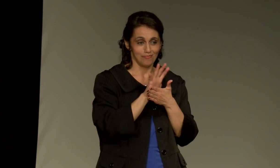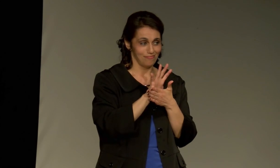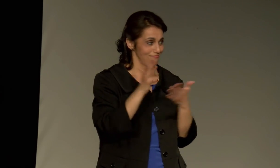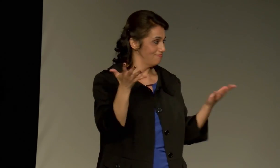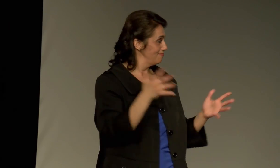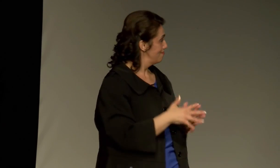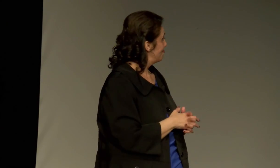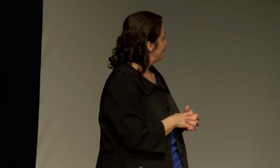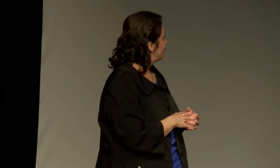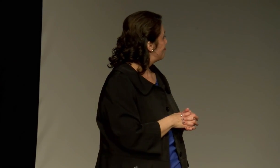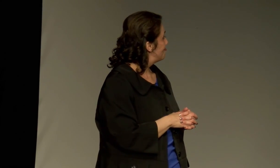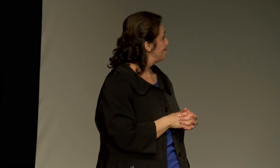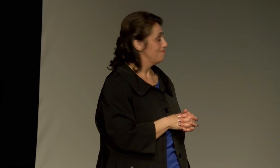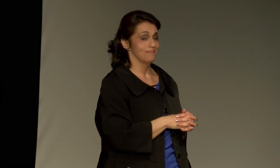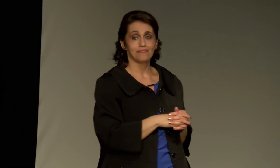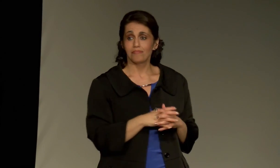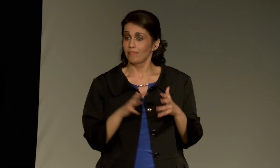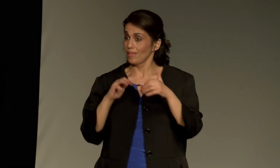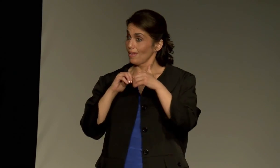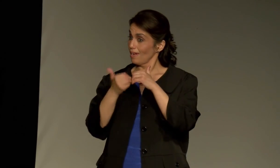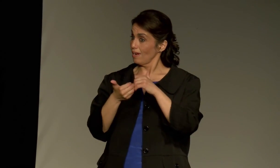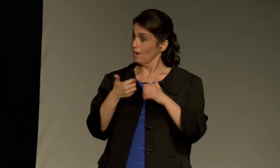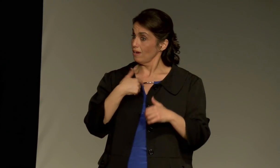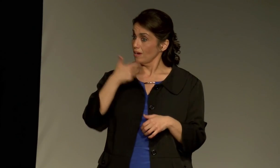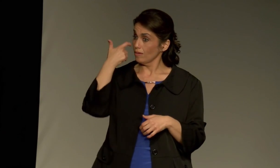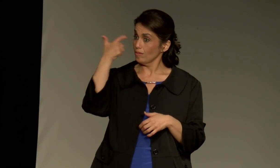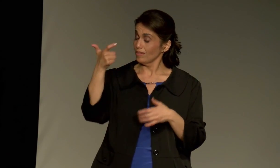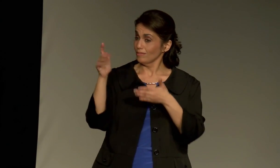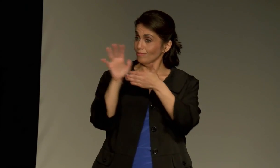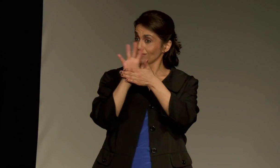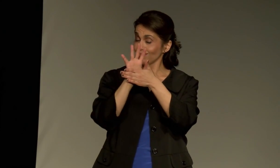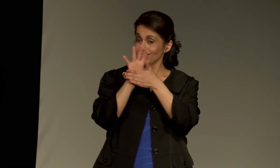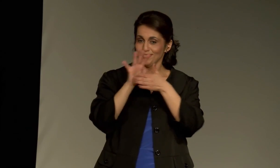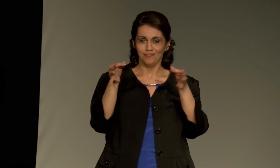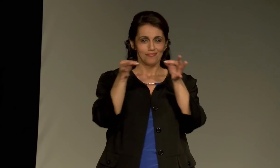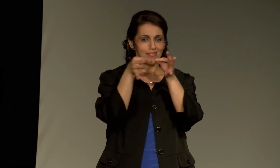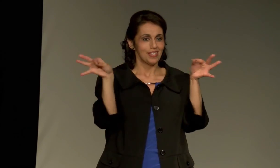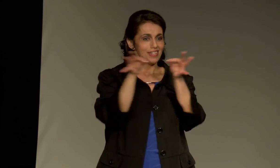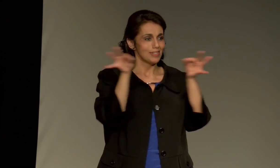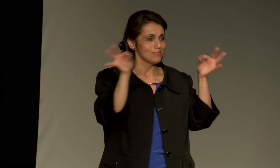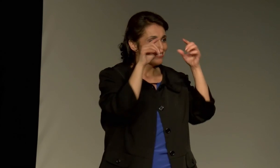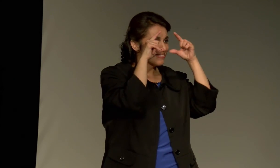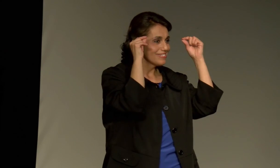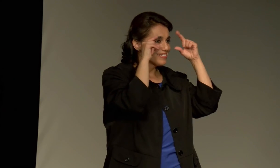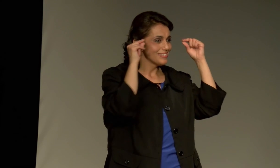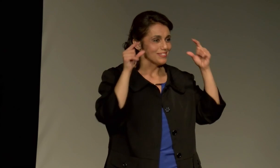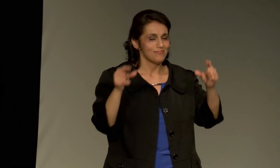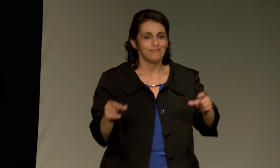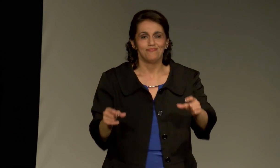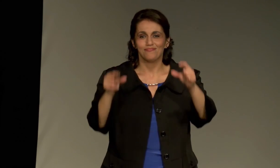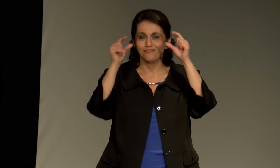I love watching movies. How I watch a movie is through captioned glasses.